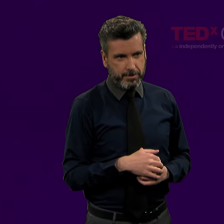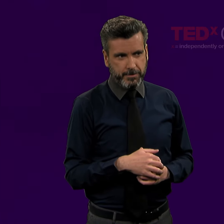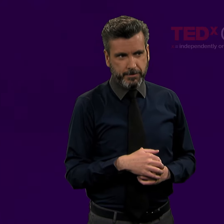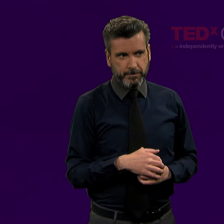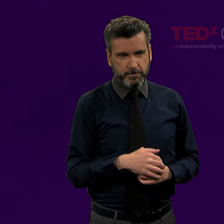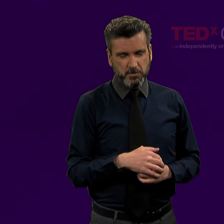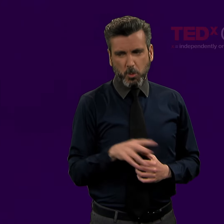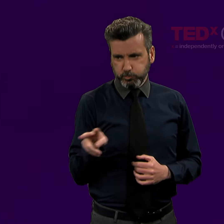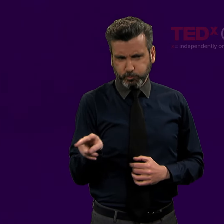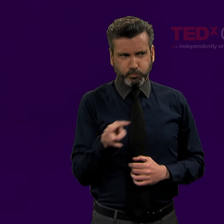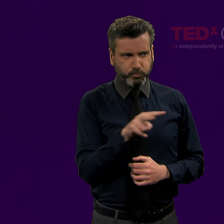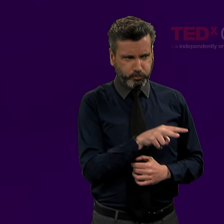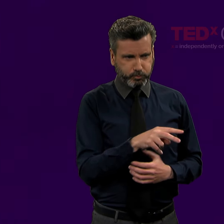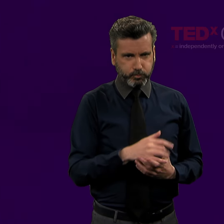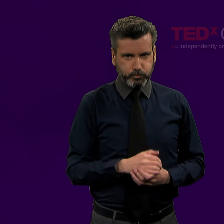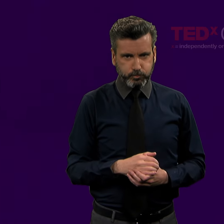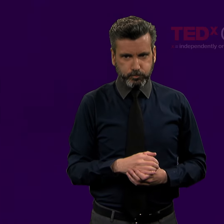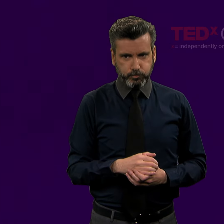So please take a good look.